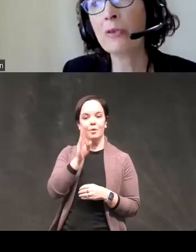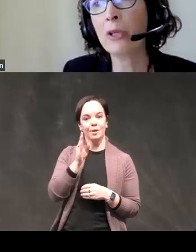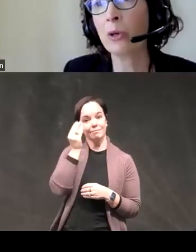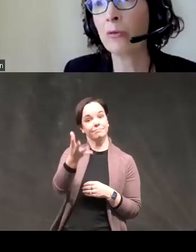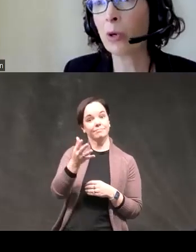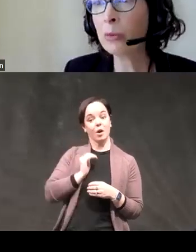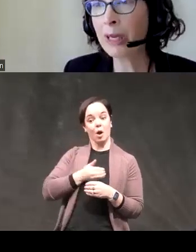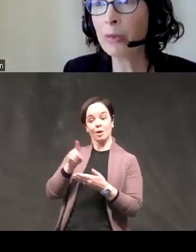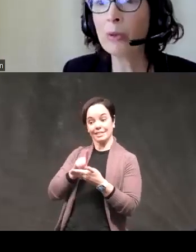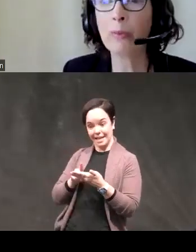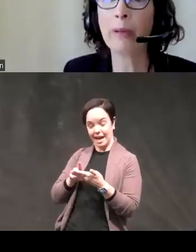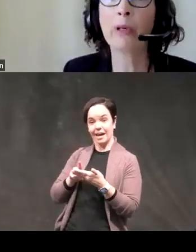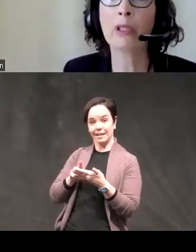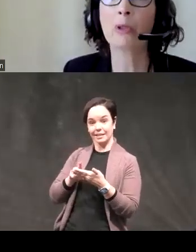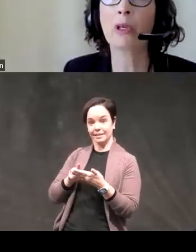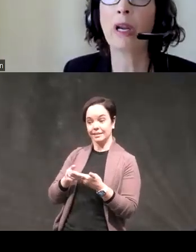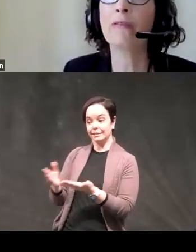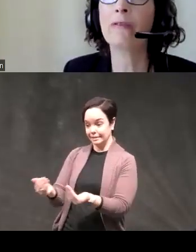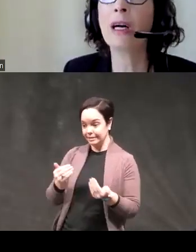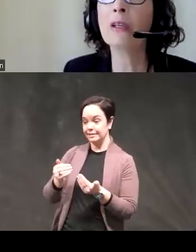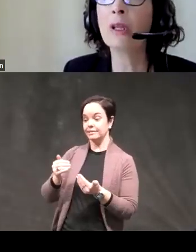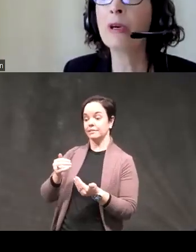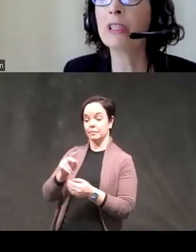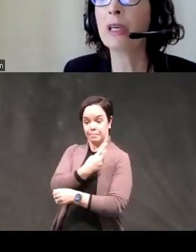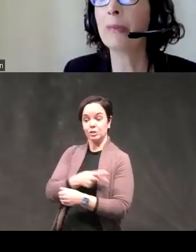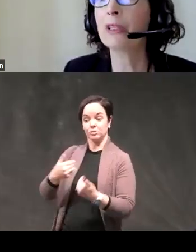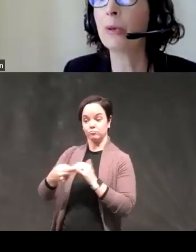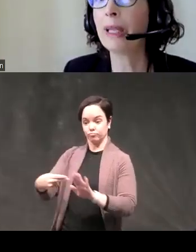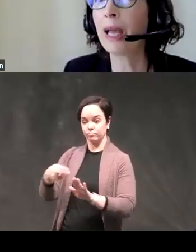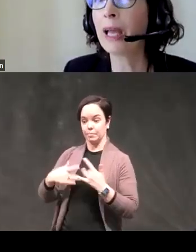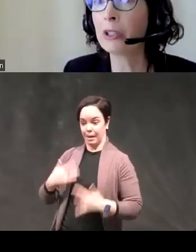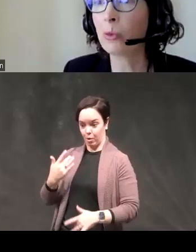been to enroll people with bipolar disorder and follow them over time until we get to